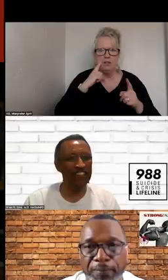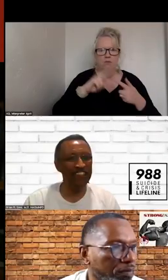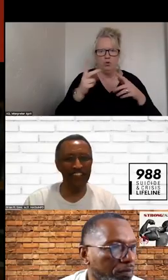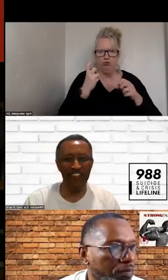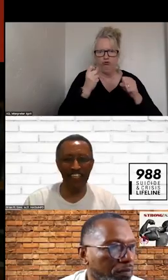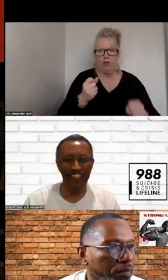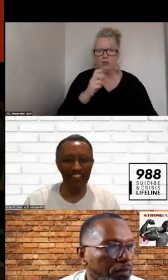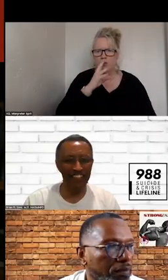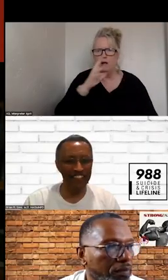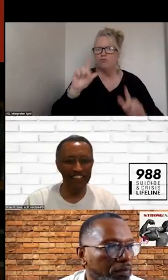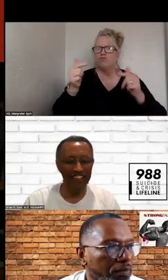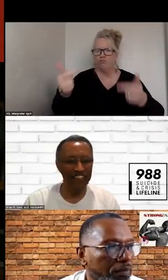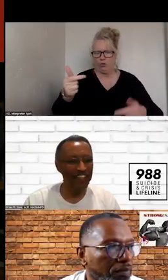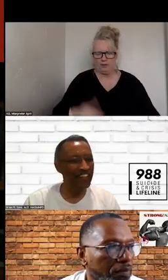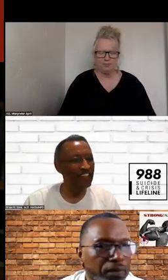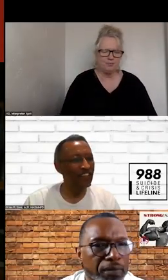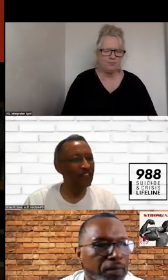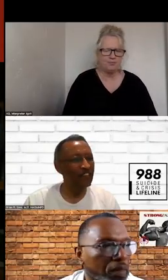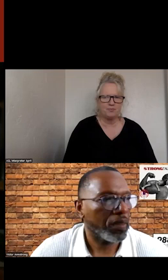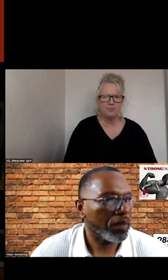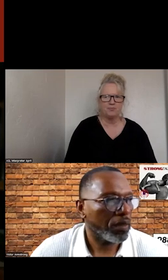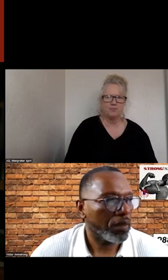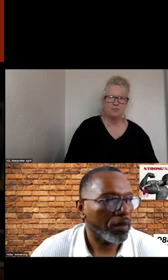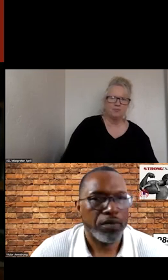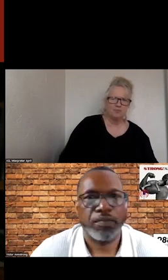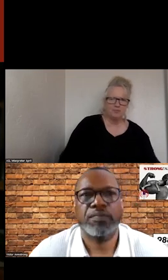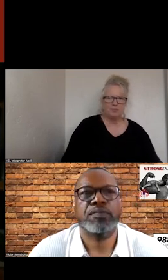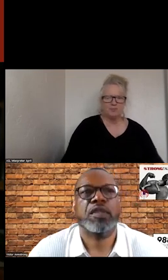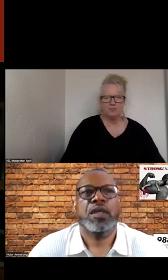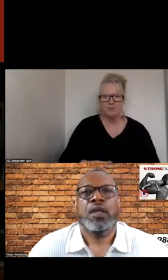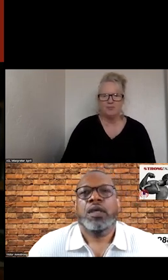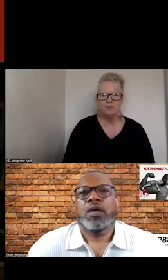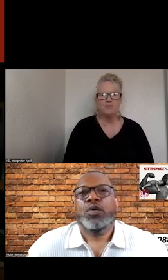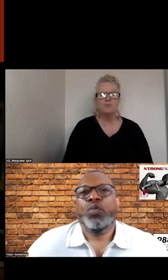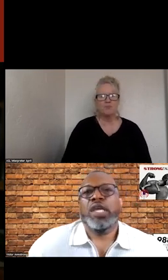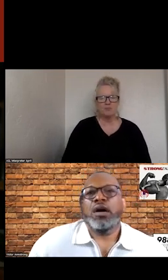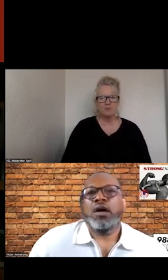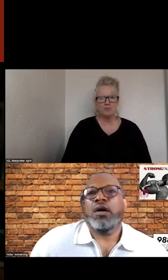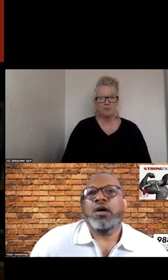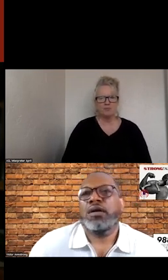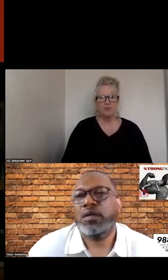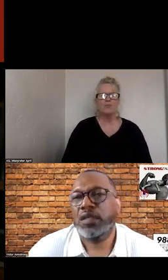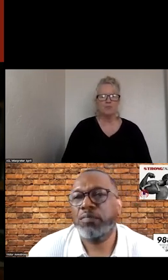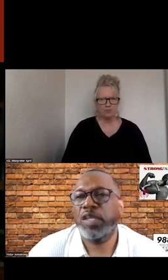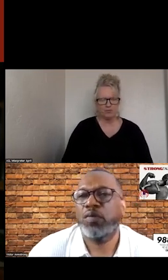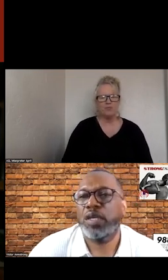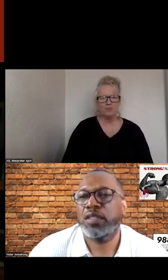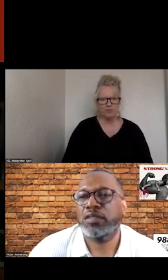GO RIGHT AHEAD, SIR. >>: WE ARE, IN MANY WAYS,